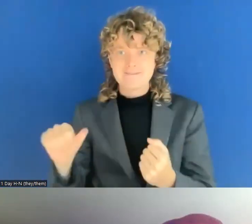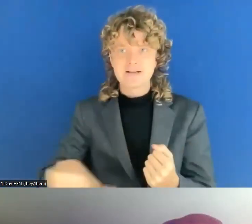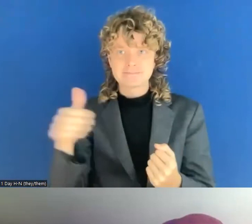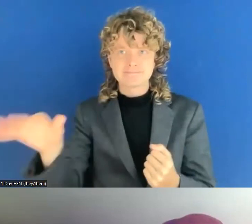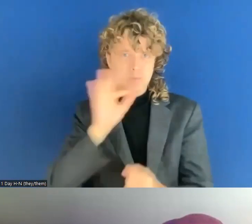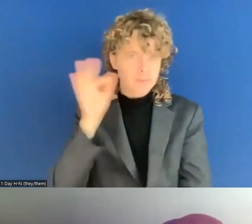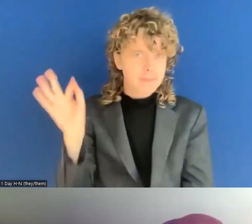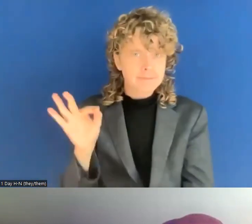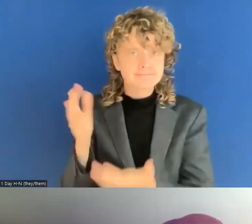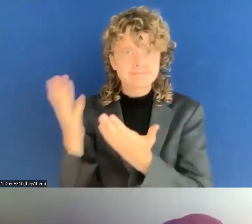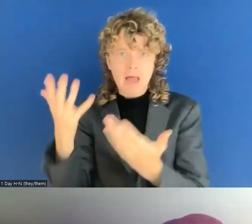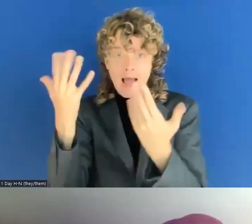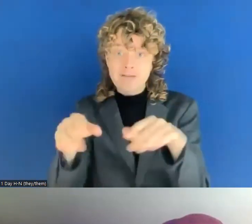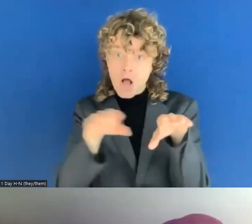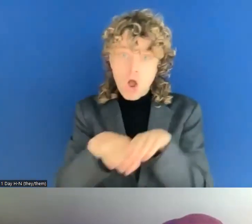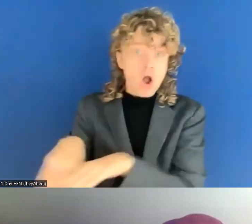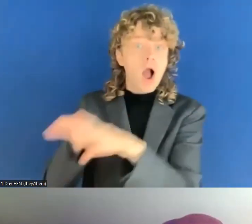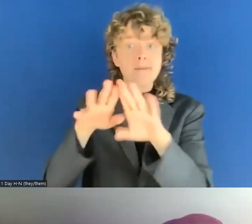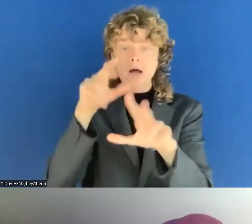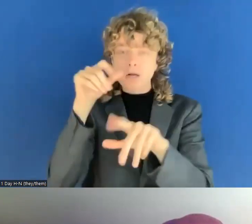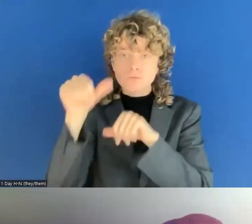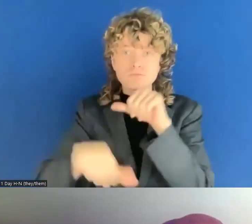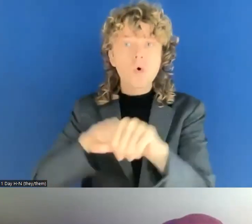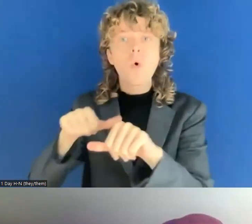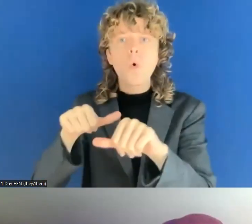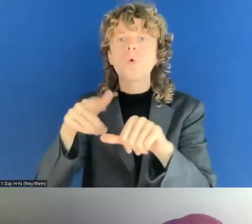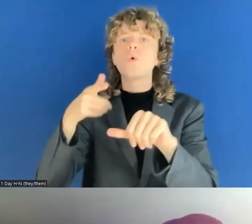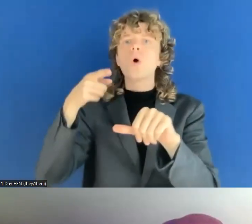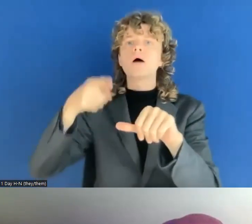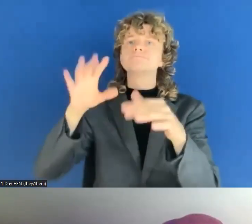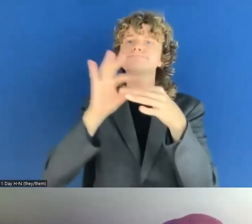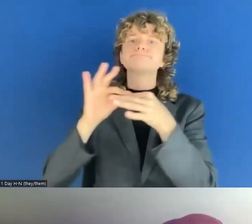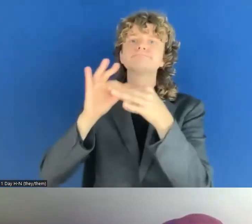countries on a possible common mandatory accessibility statement, interesting the Norwegian approach